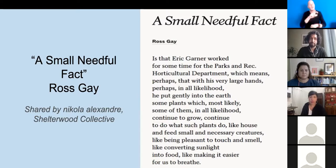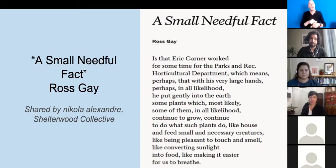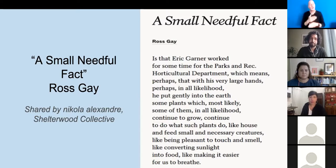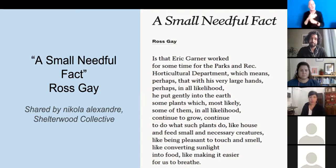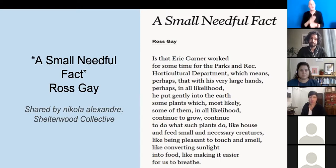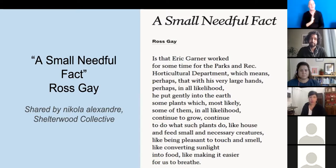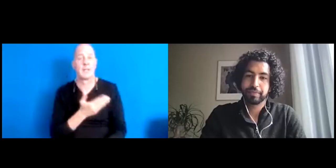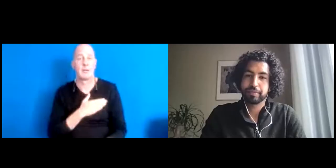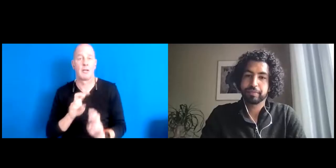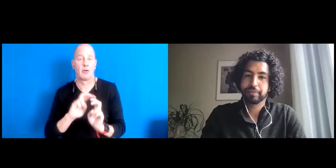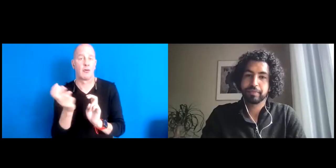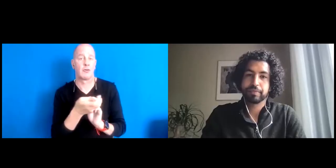Appreciate it.